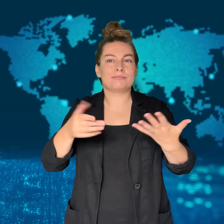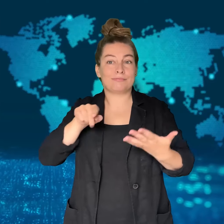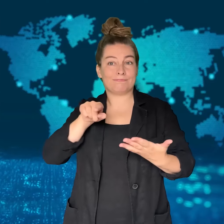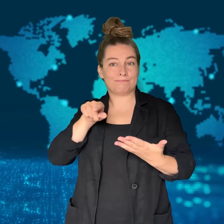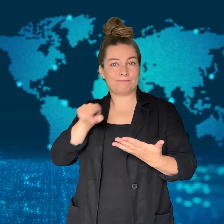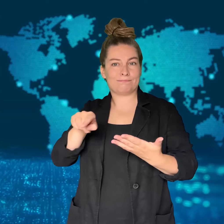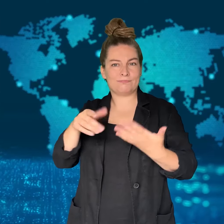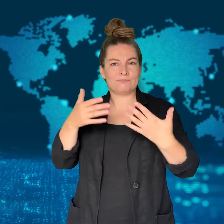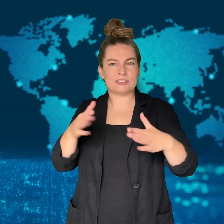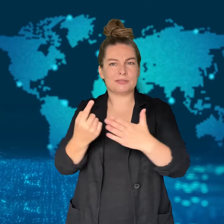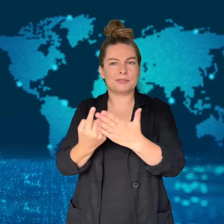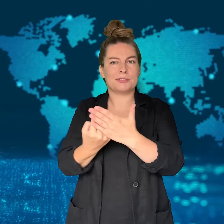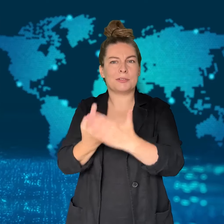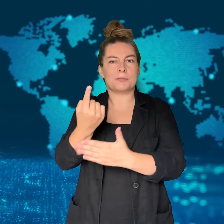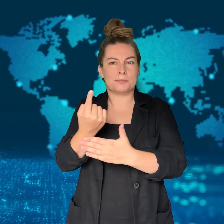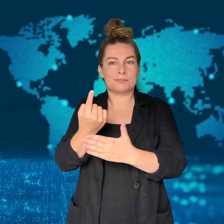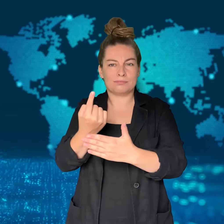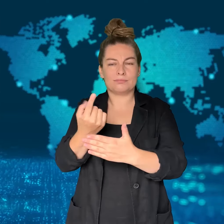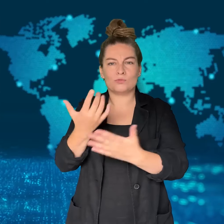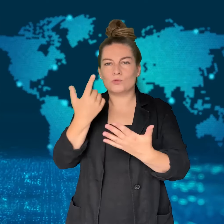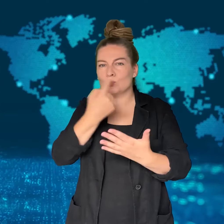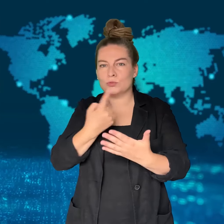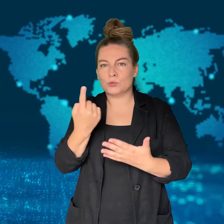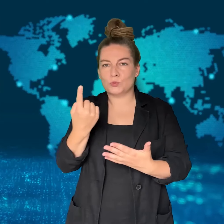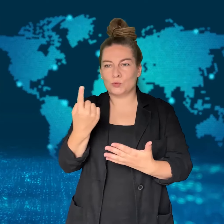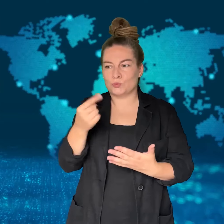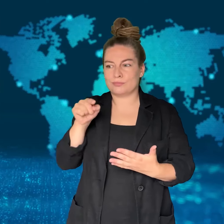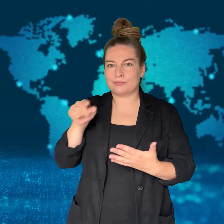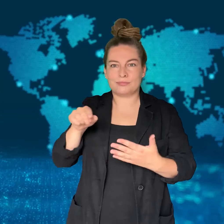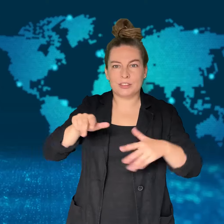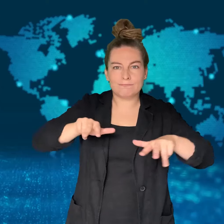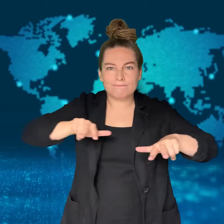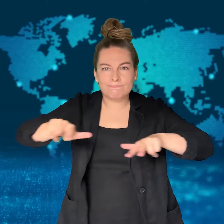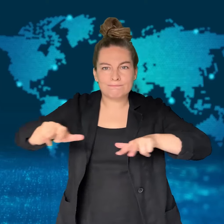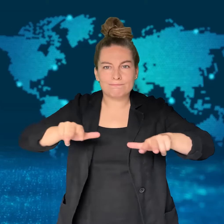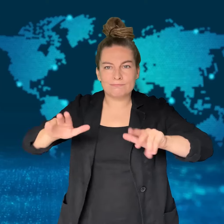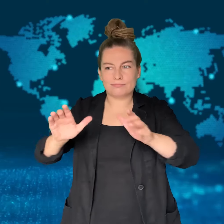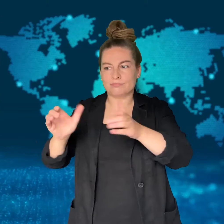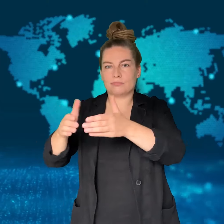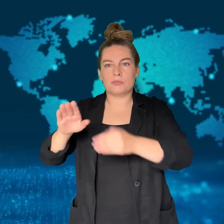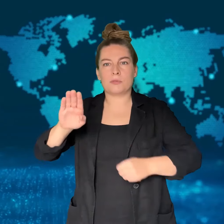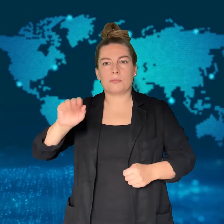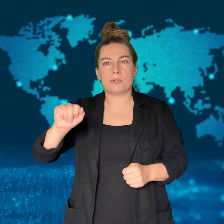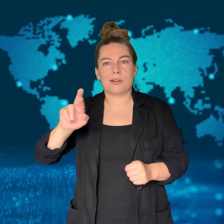The events were a part of her Eras Tour.